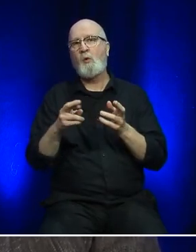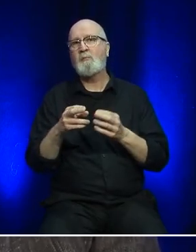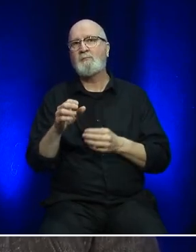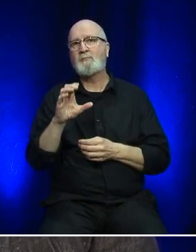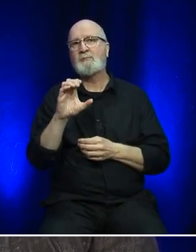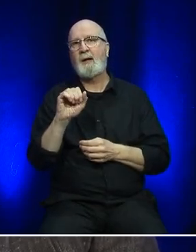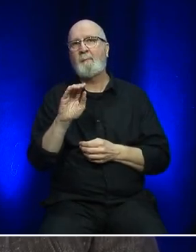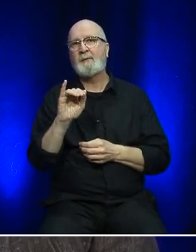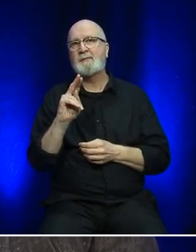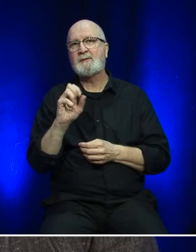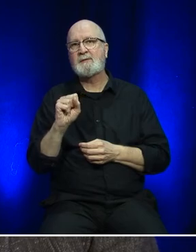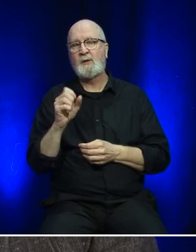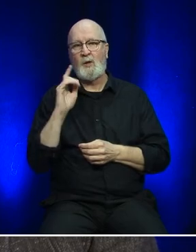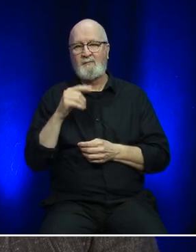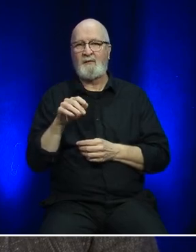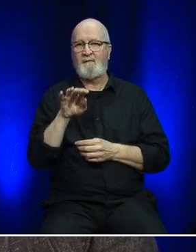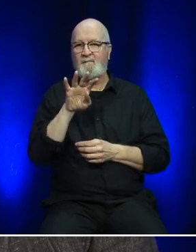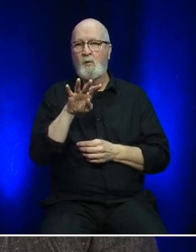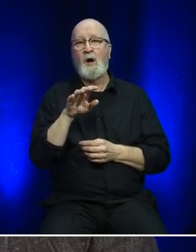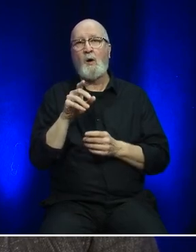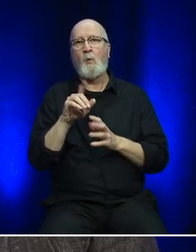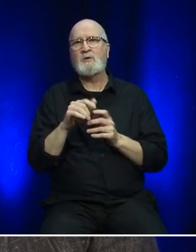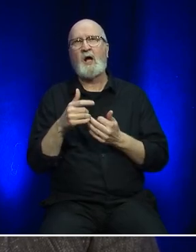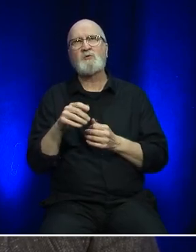be introducing forty 2-berth pods on the vessel as well.